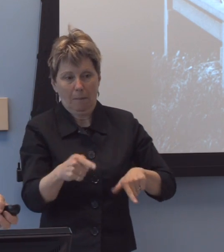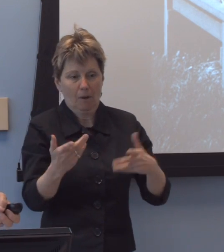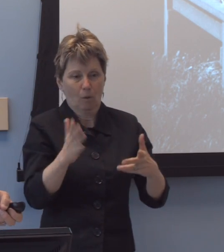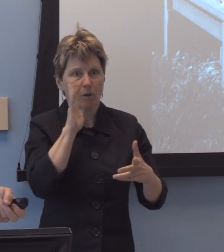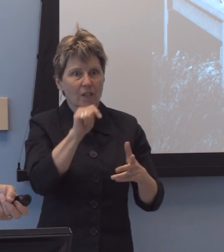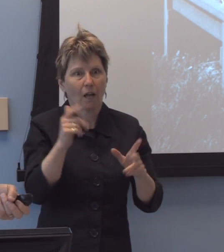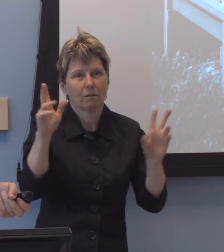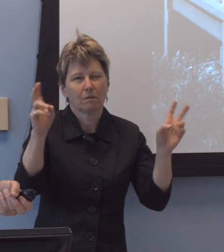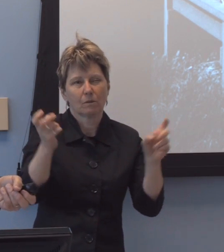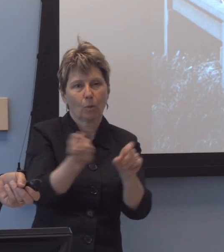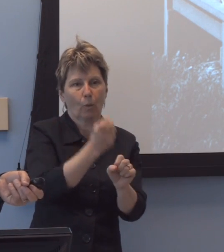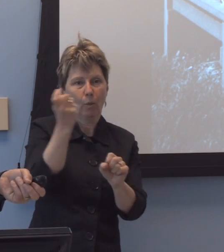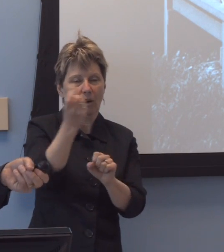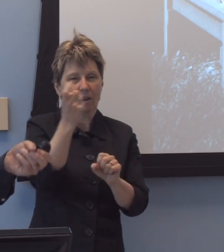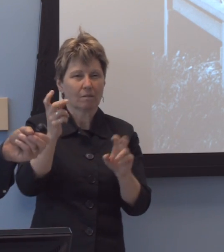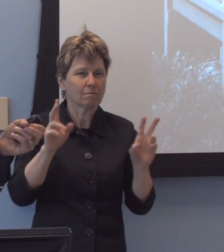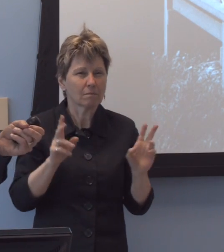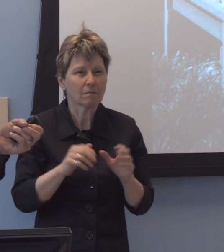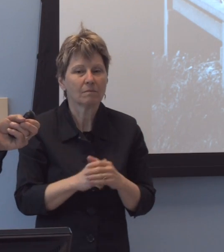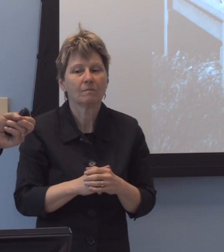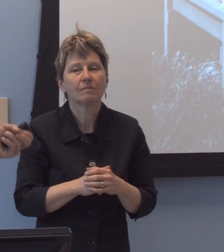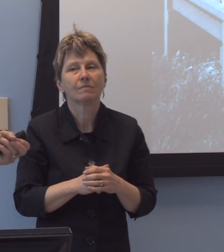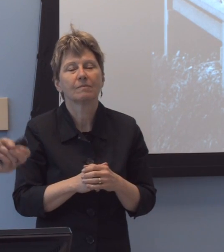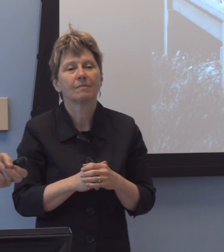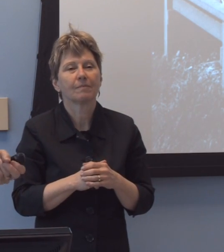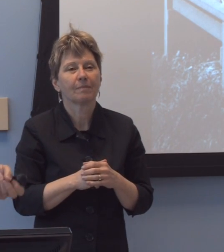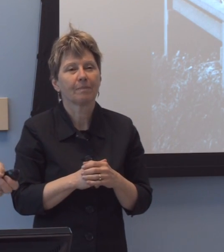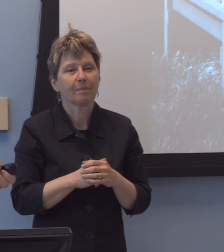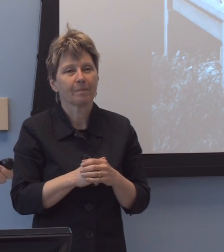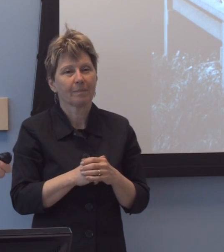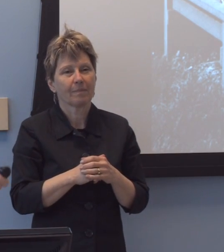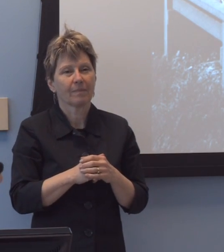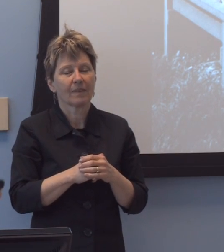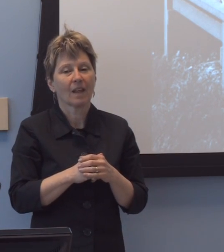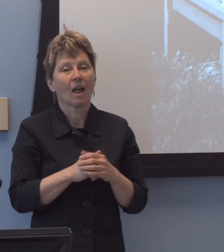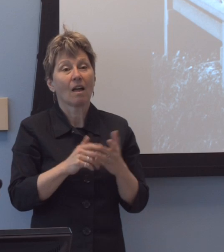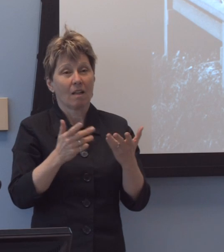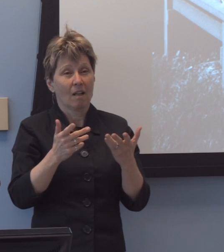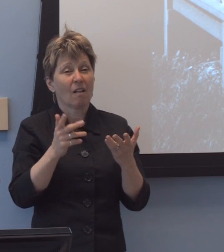In the-in-uh-and I think that has guided us very well.